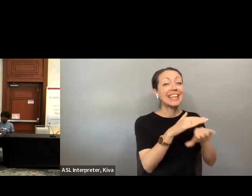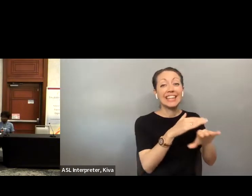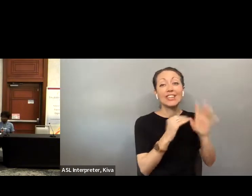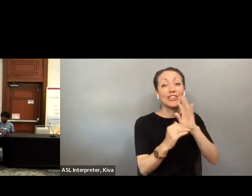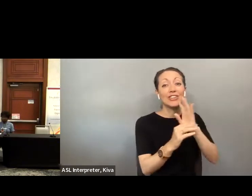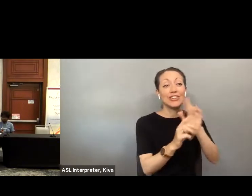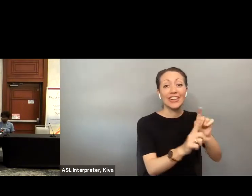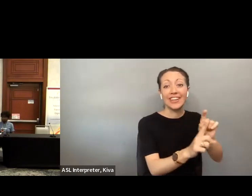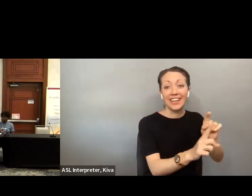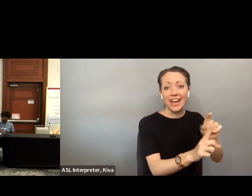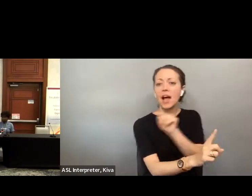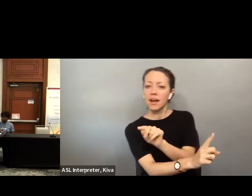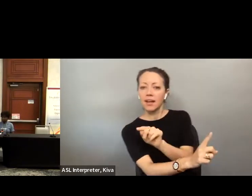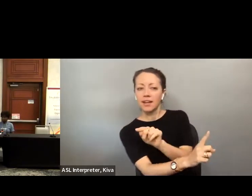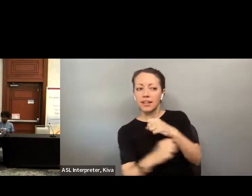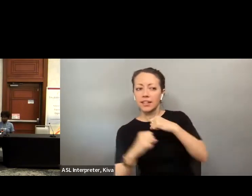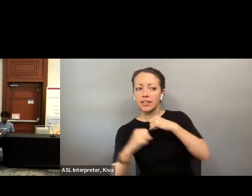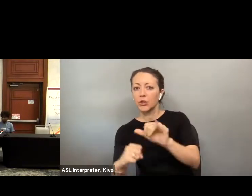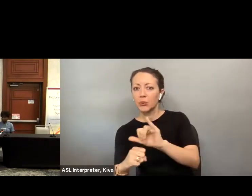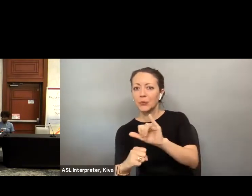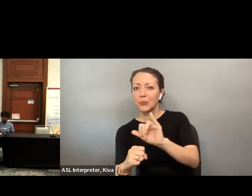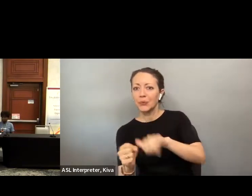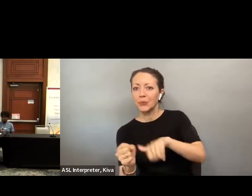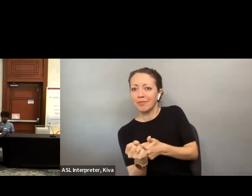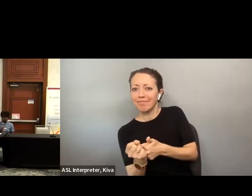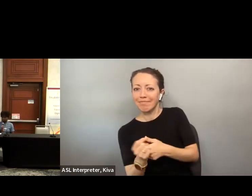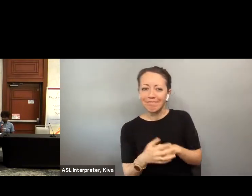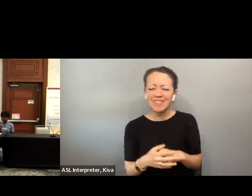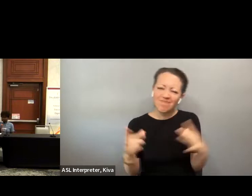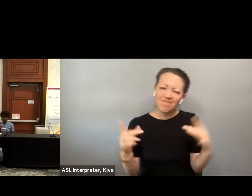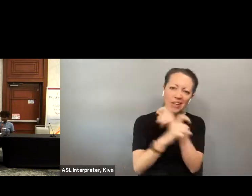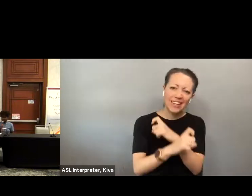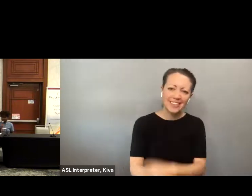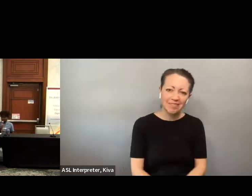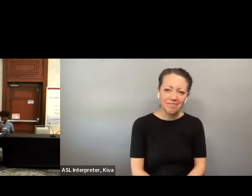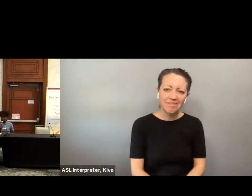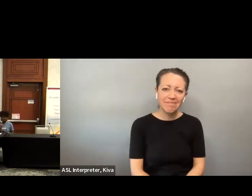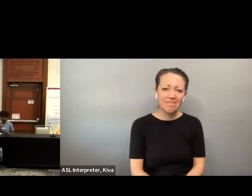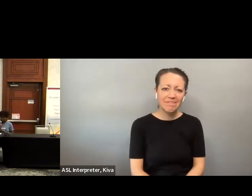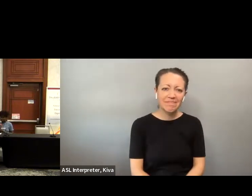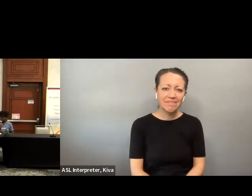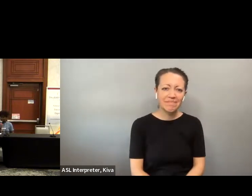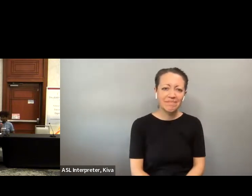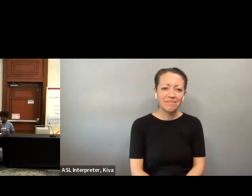We need to keep that security component in mind as well as we're discussing these things. as we are discussing these things. It is just Yeah.